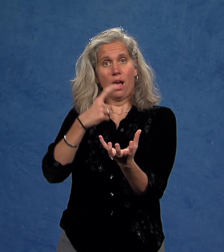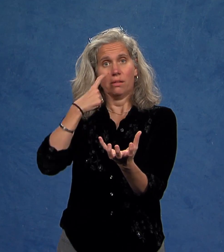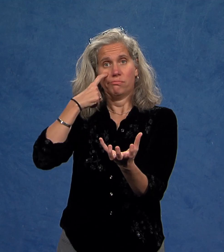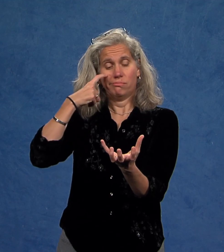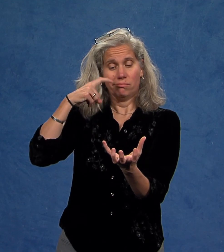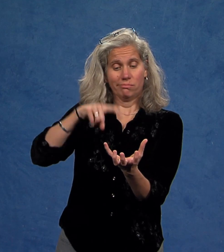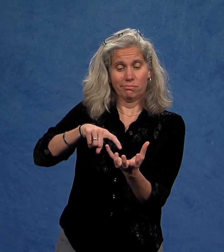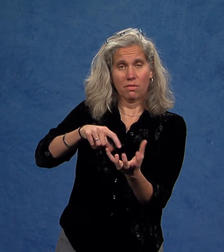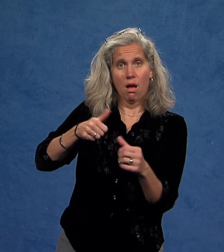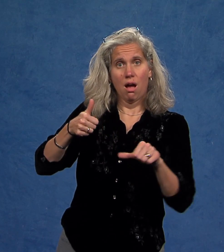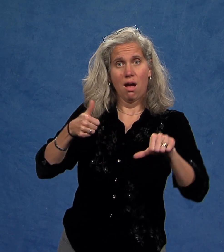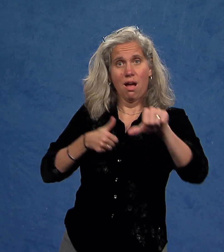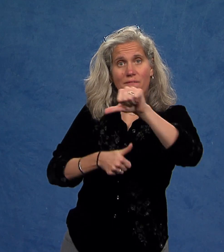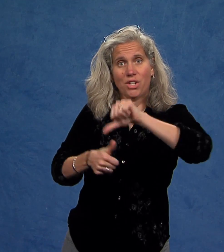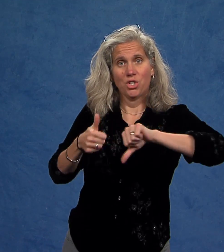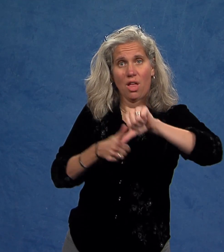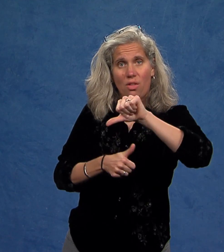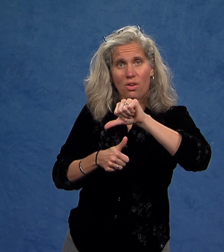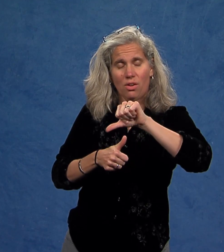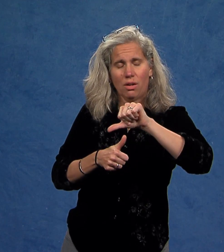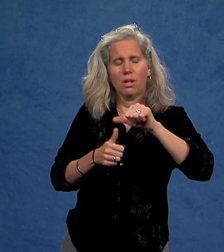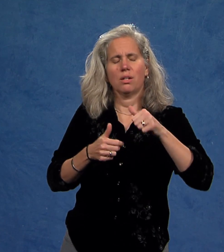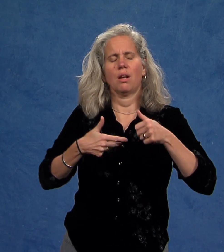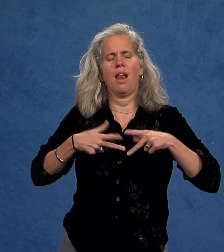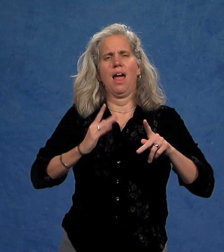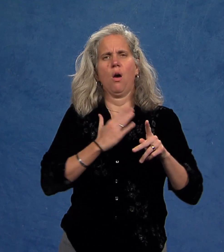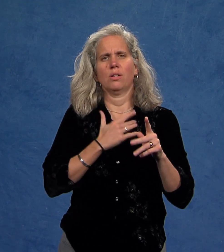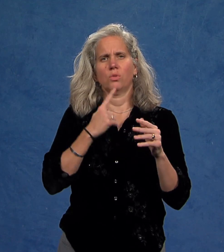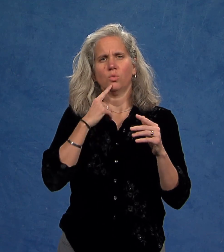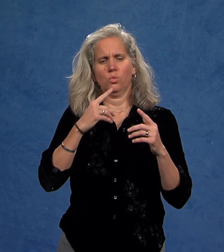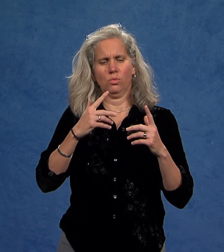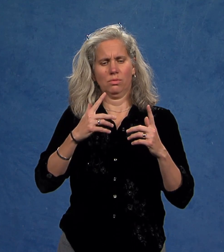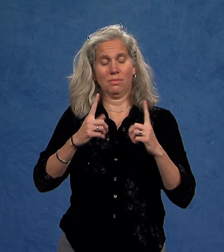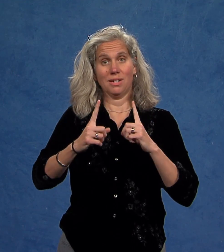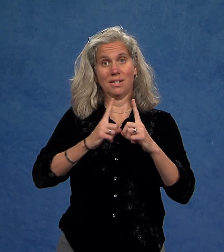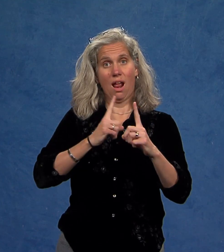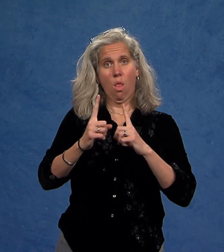With this acknowledgement, we can deepen our collective engagement in dialogue